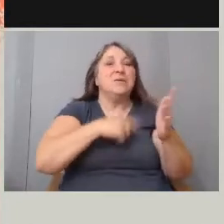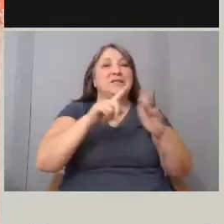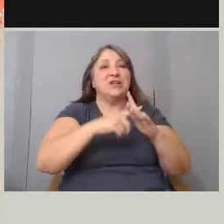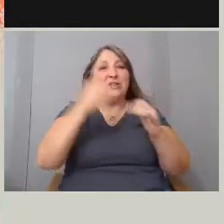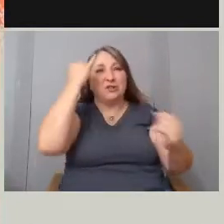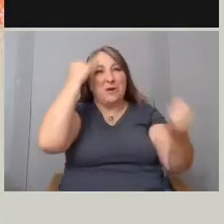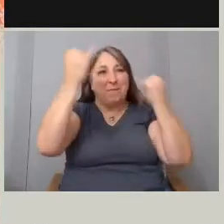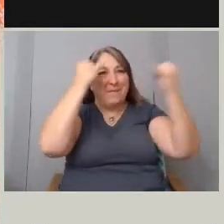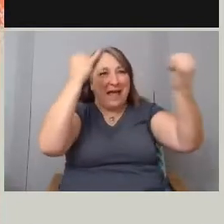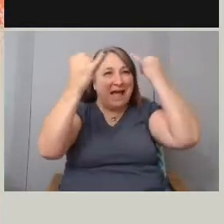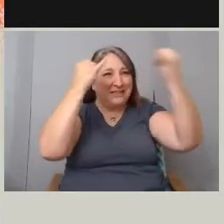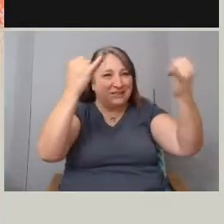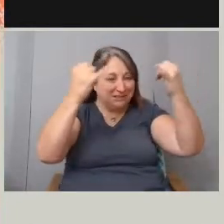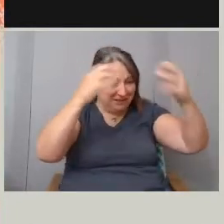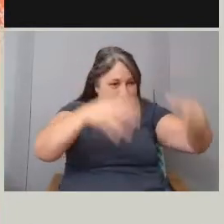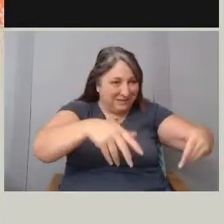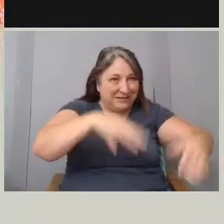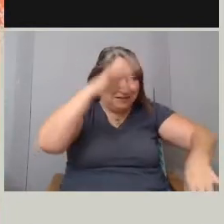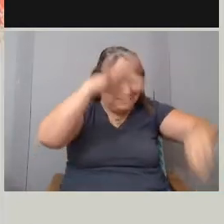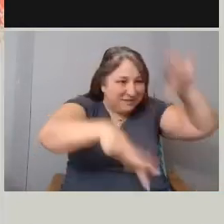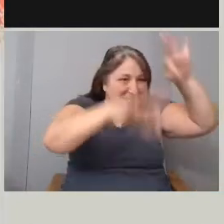how these people would have lived.